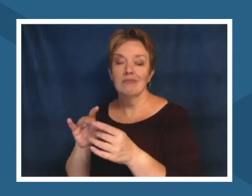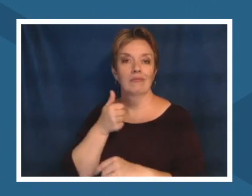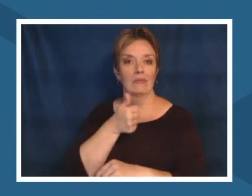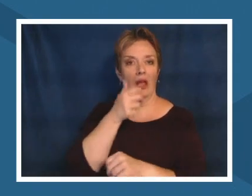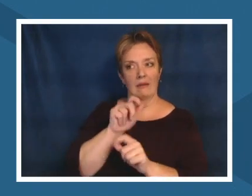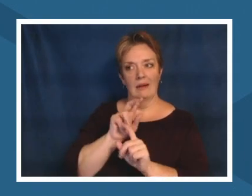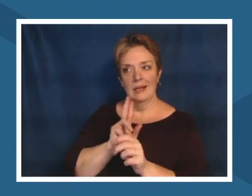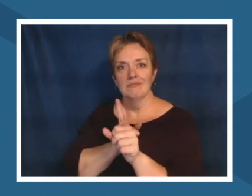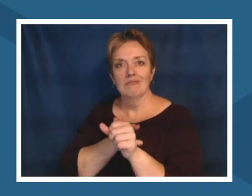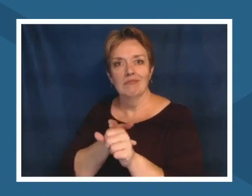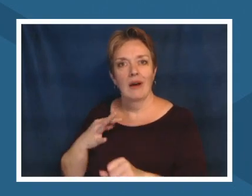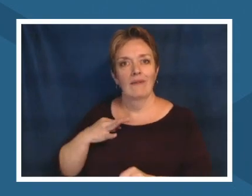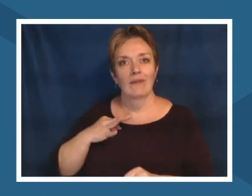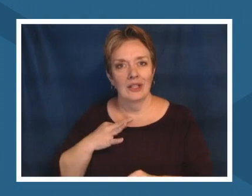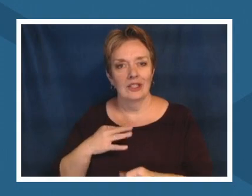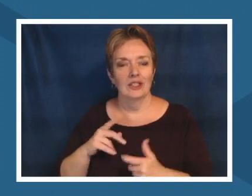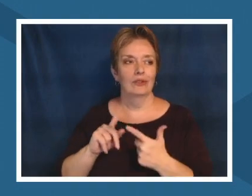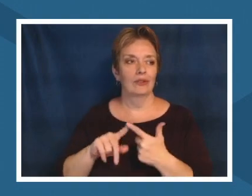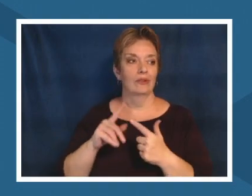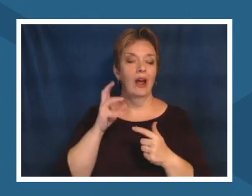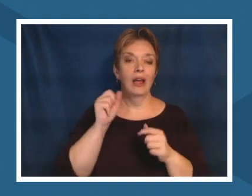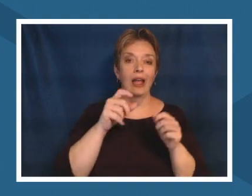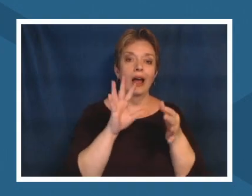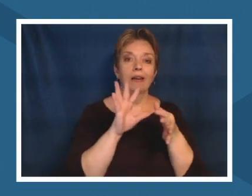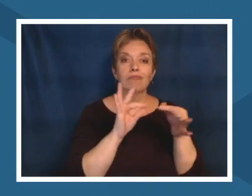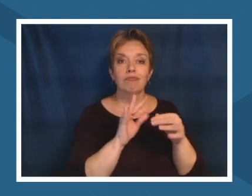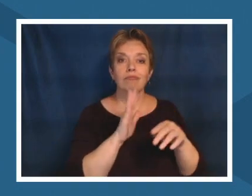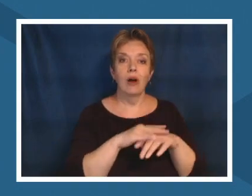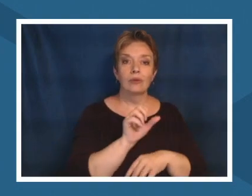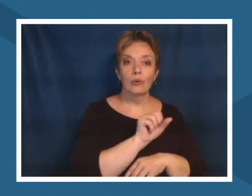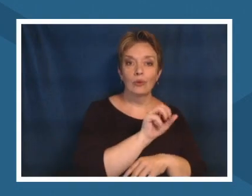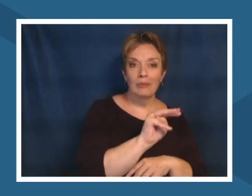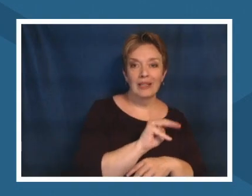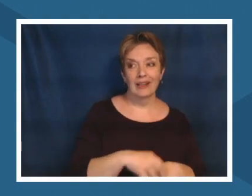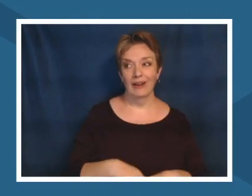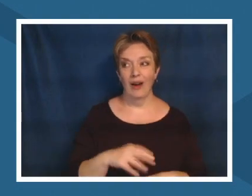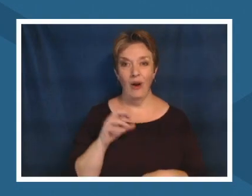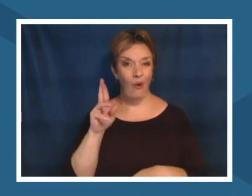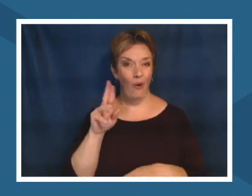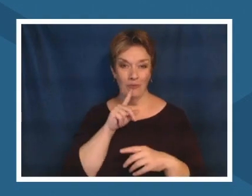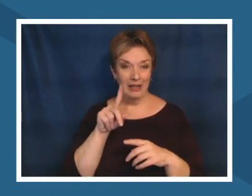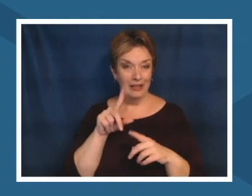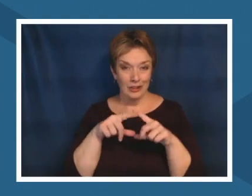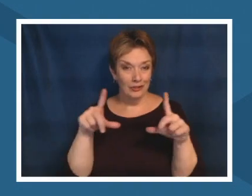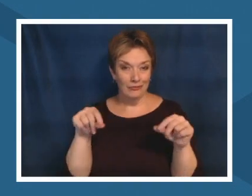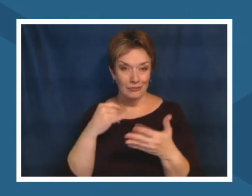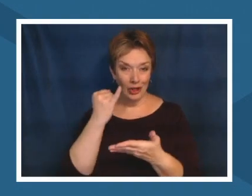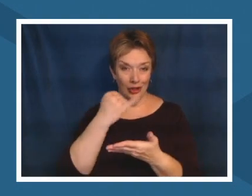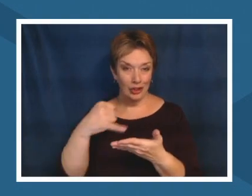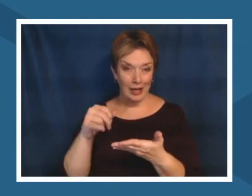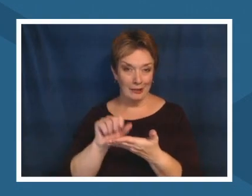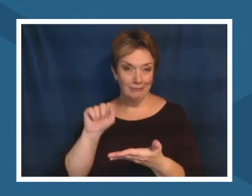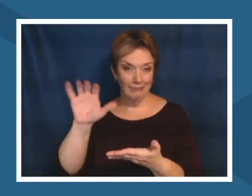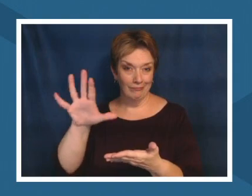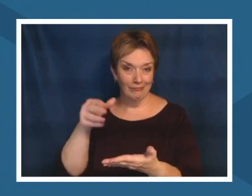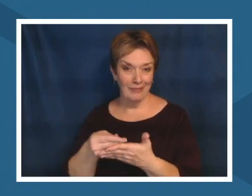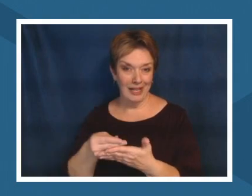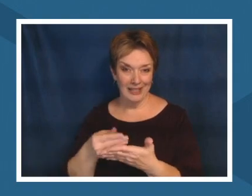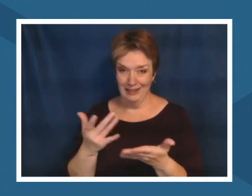writing a check it makes a difference um if you have the space